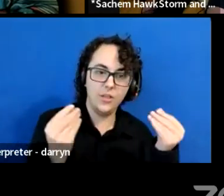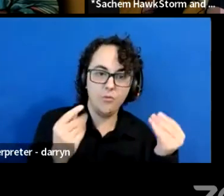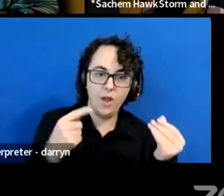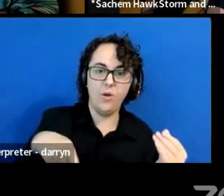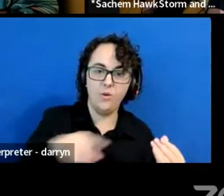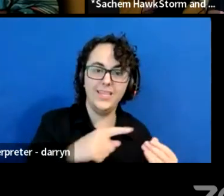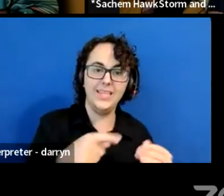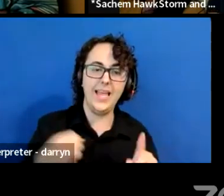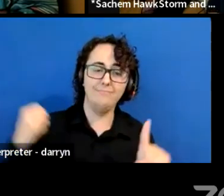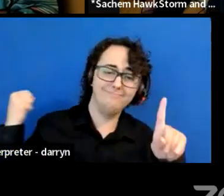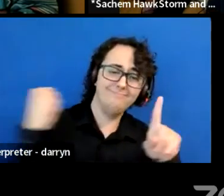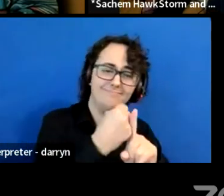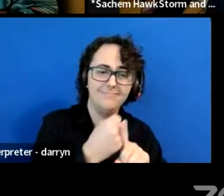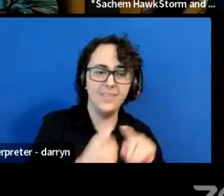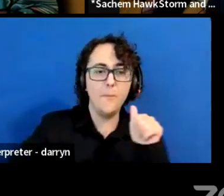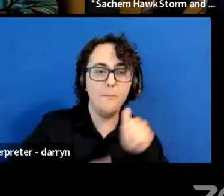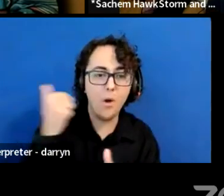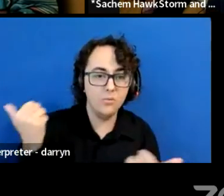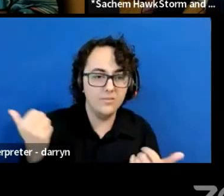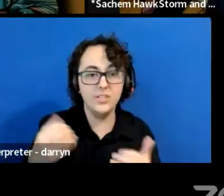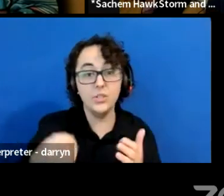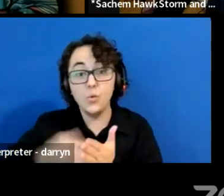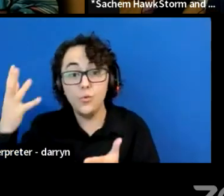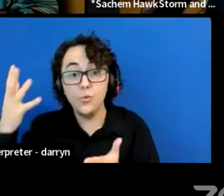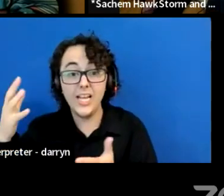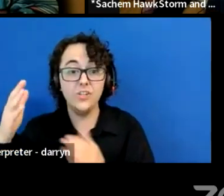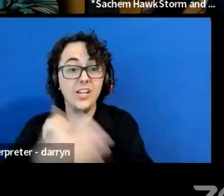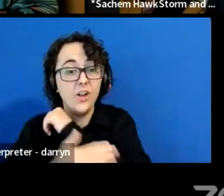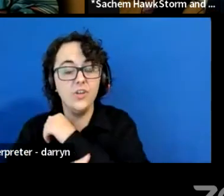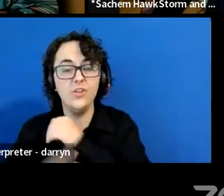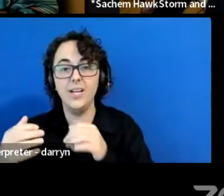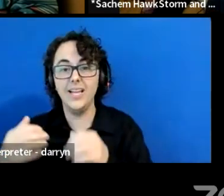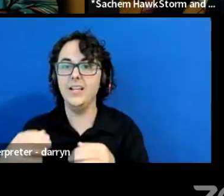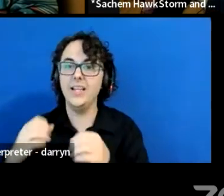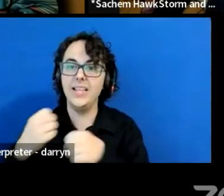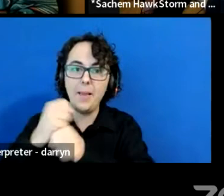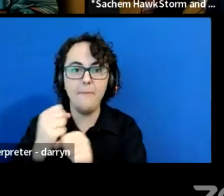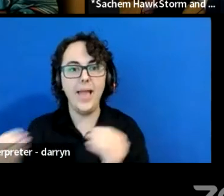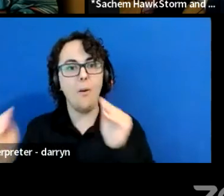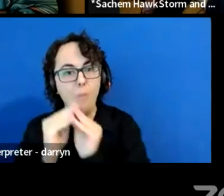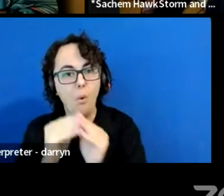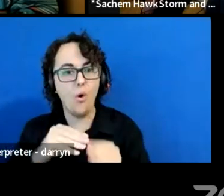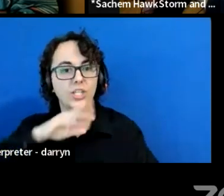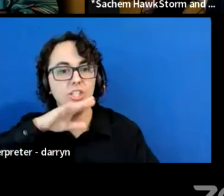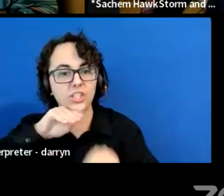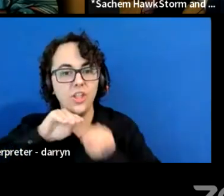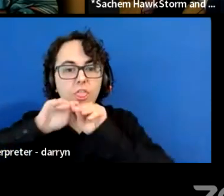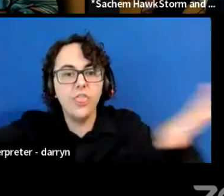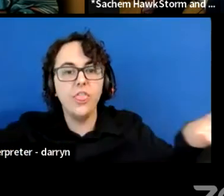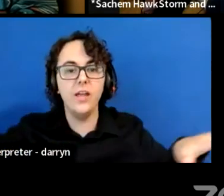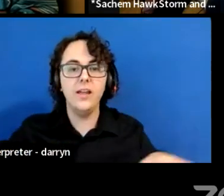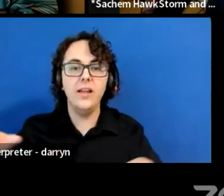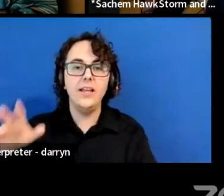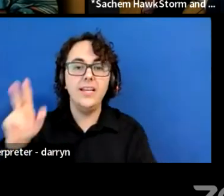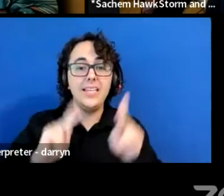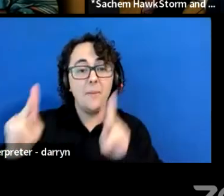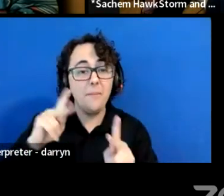are creating the most emissions, are creating the most problems. And the people that get left out are the people who have to suffer the most from those effects.